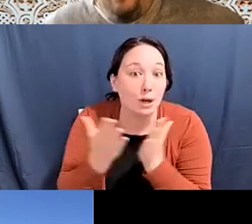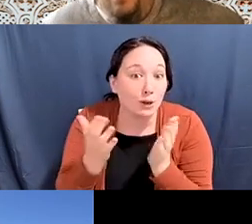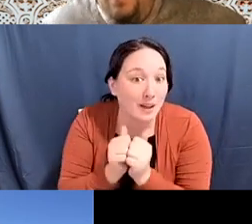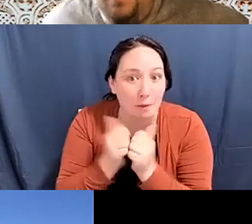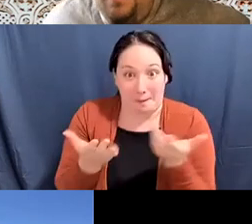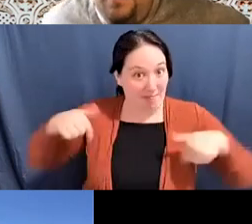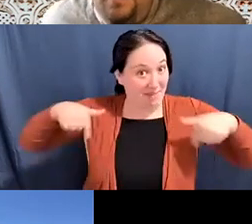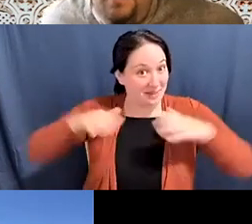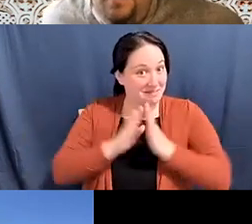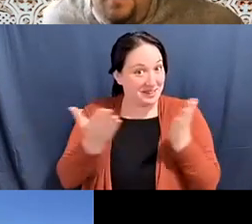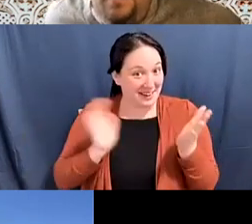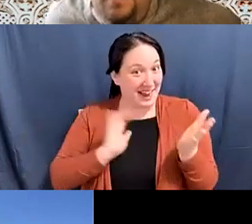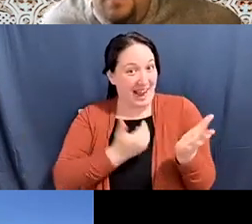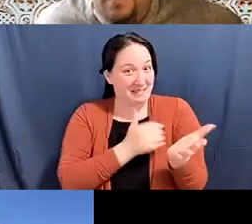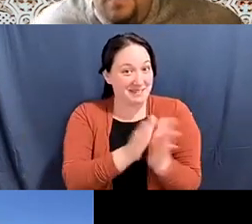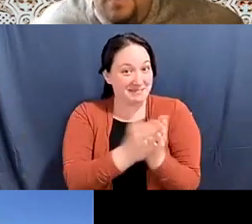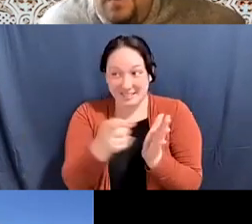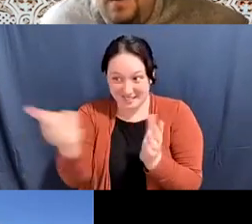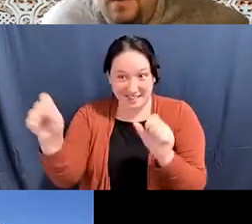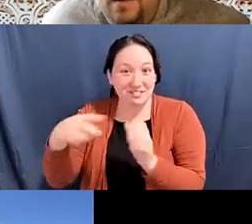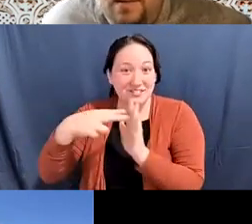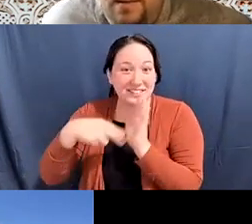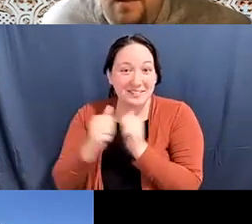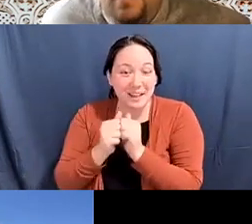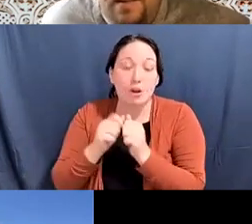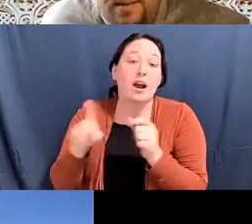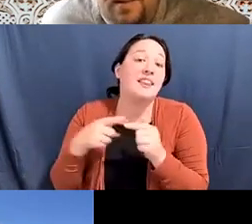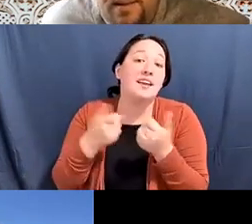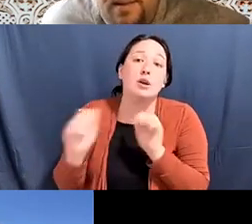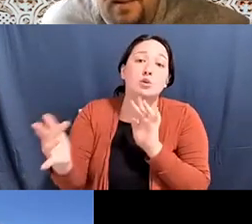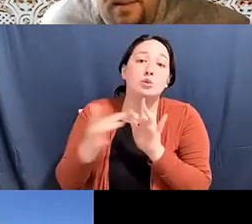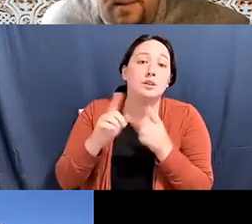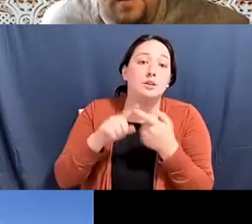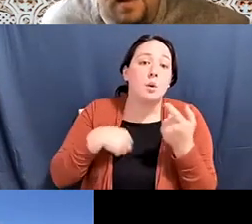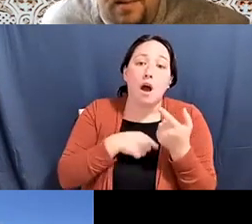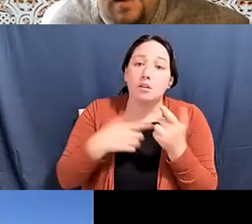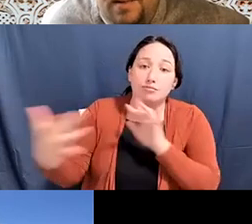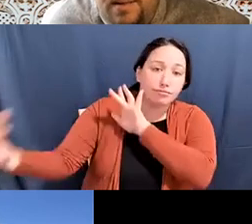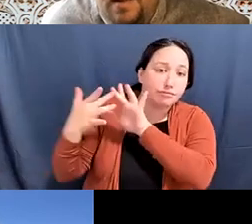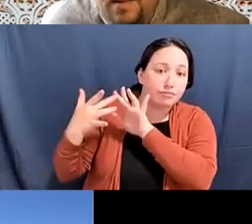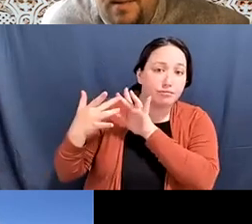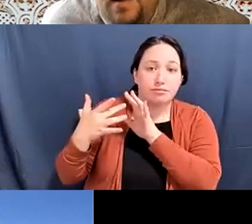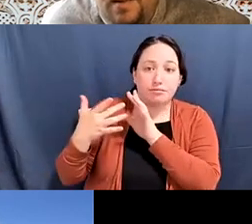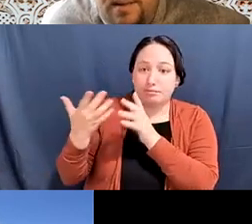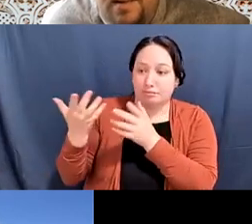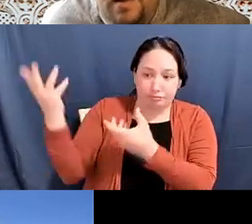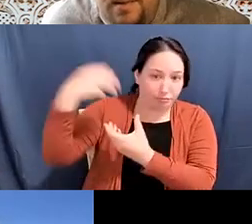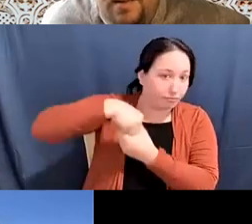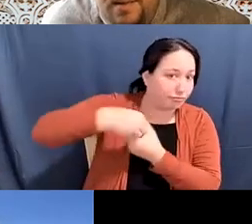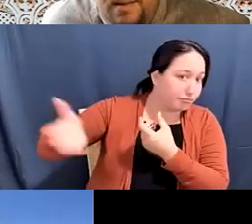Alex Tom he/him: And then... Alex Tom he/him: And then reaching out to us afterwards that's always something that is pretty easy to do.